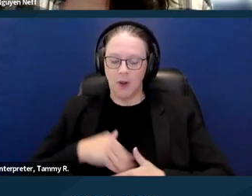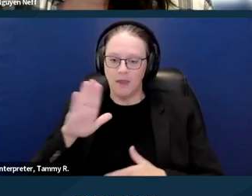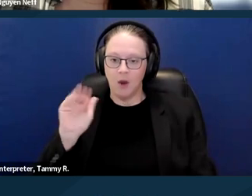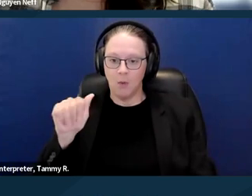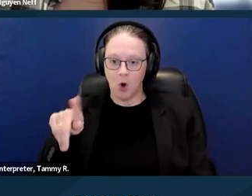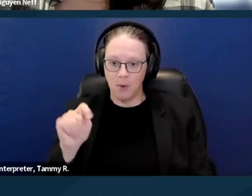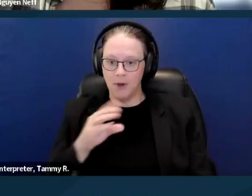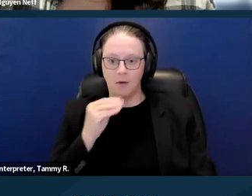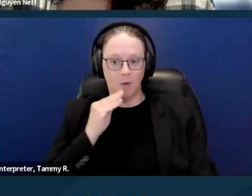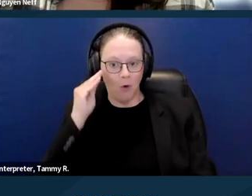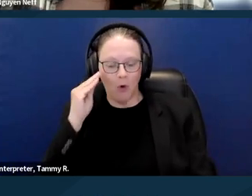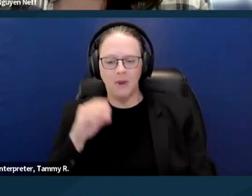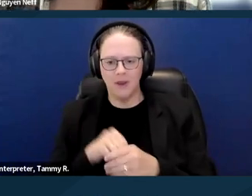in the way that it's meant to be used.